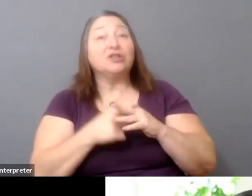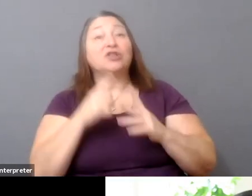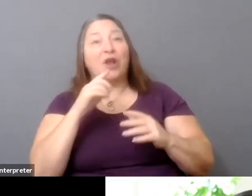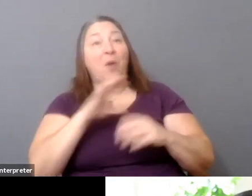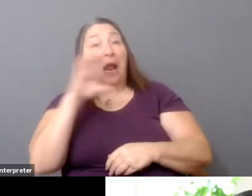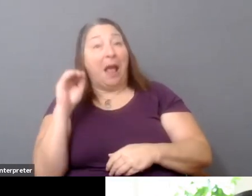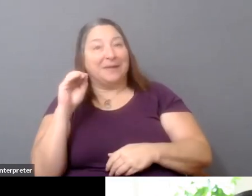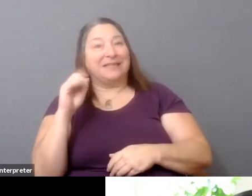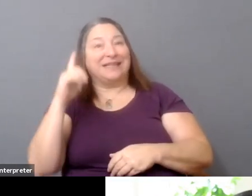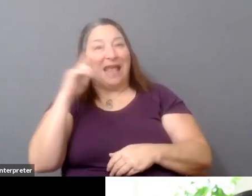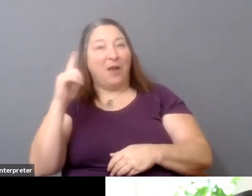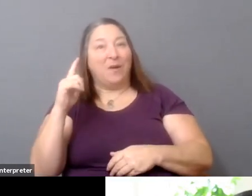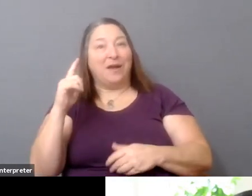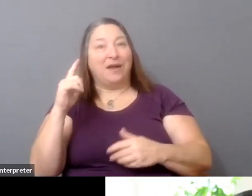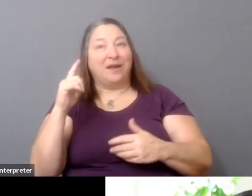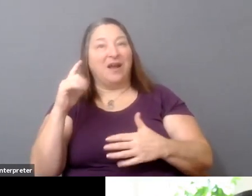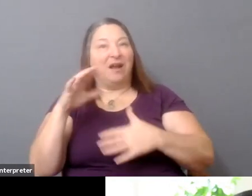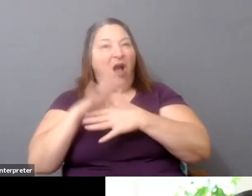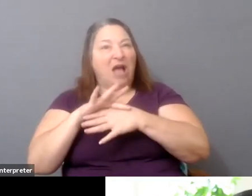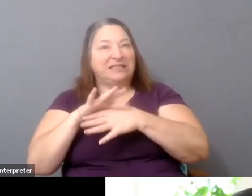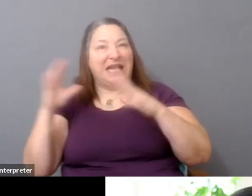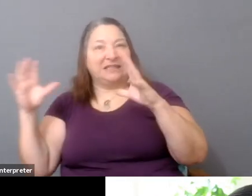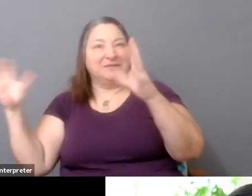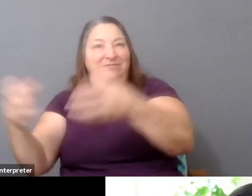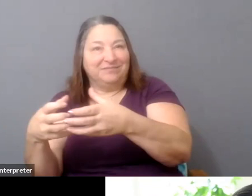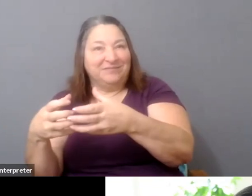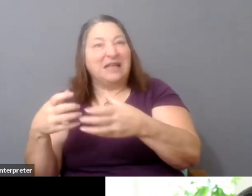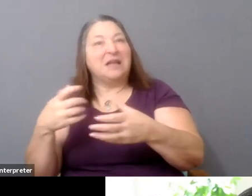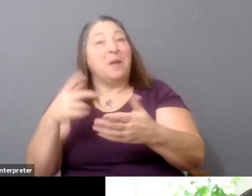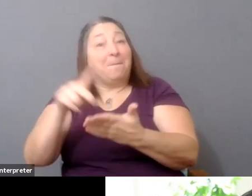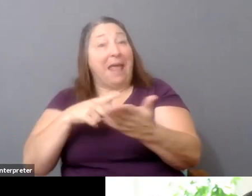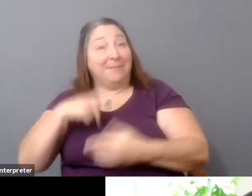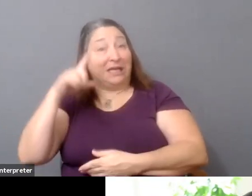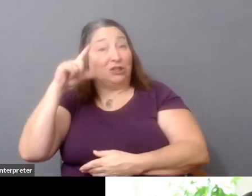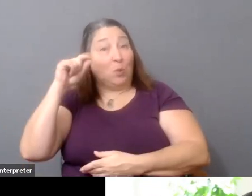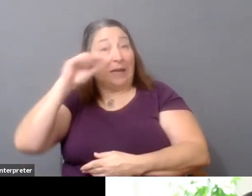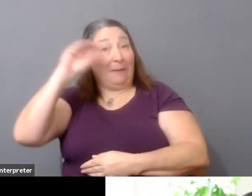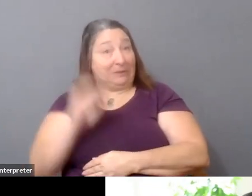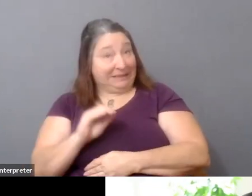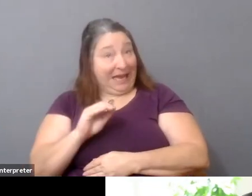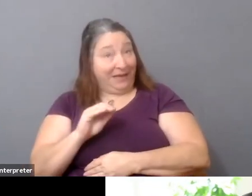and they would take a small percentage, like 20%, and they would get your film onto iTunes